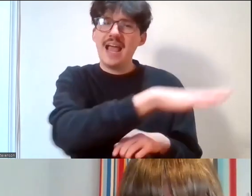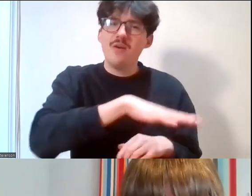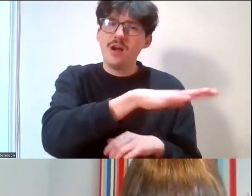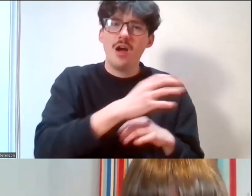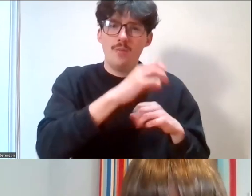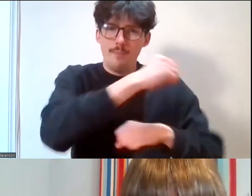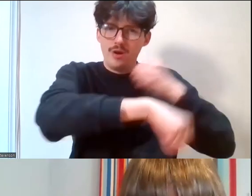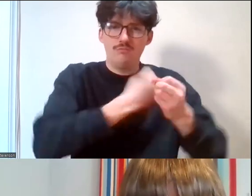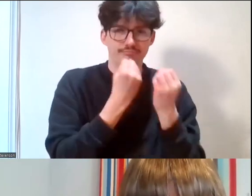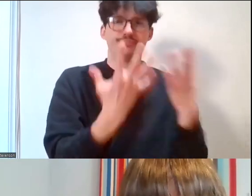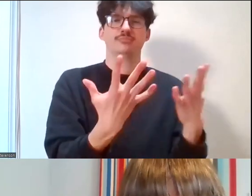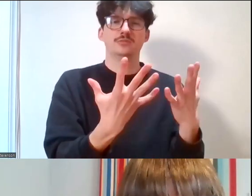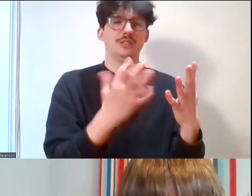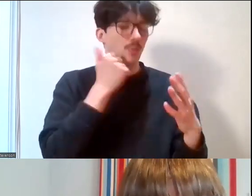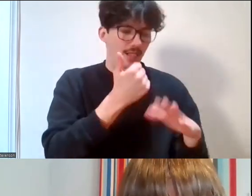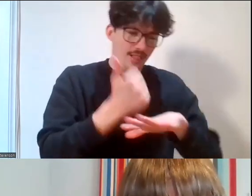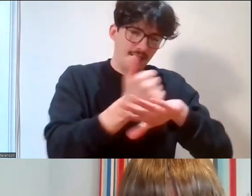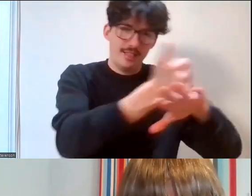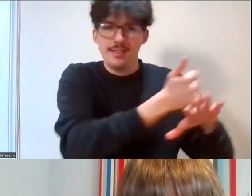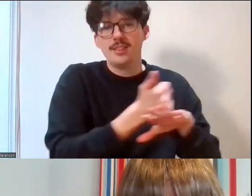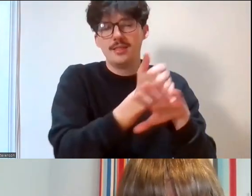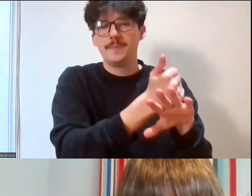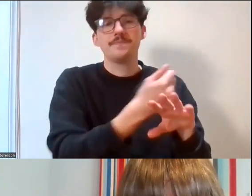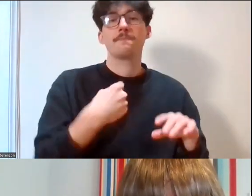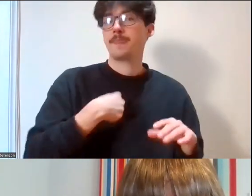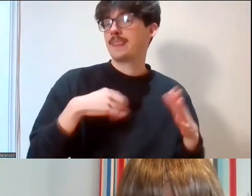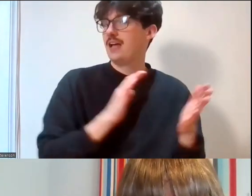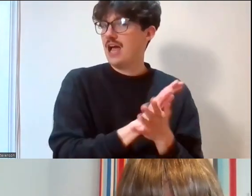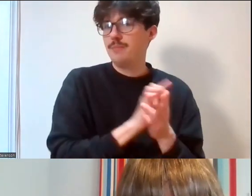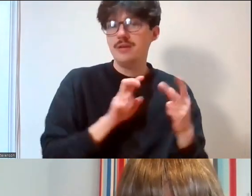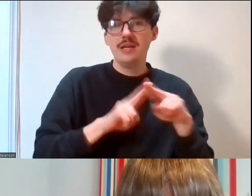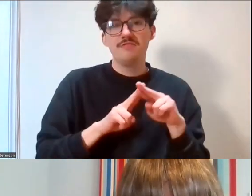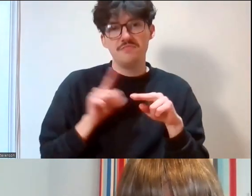Environment Scotland sites and stuff and you know we're very happy and you might want to